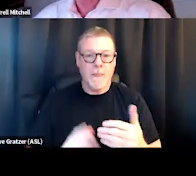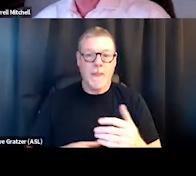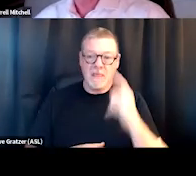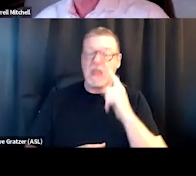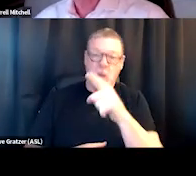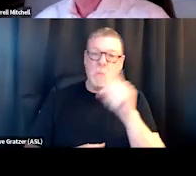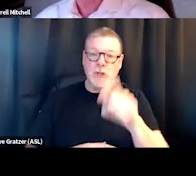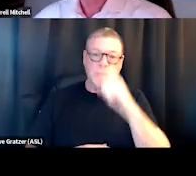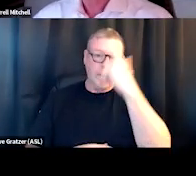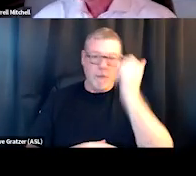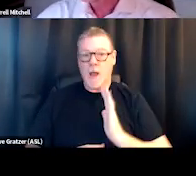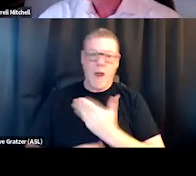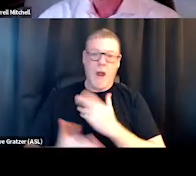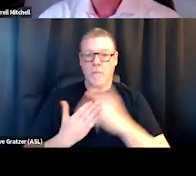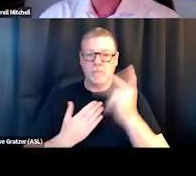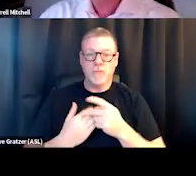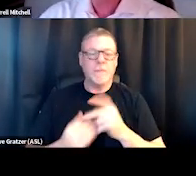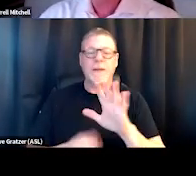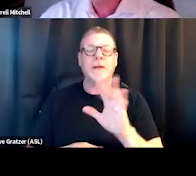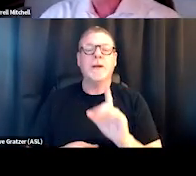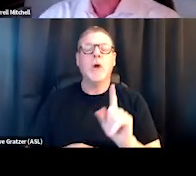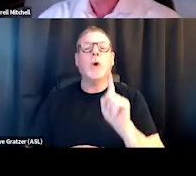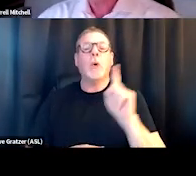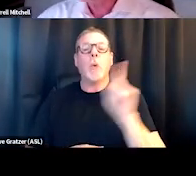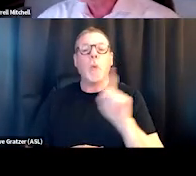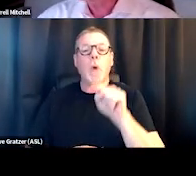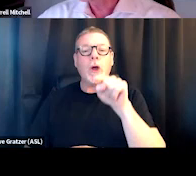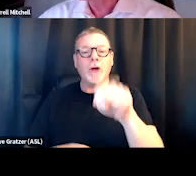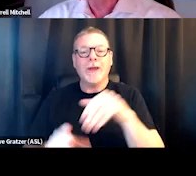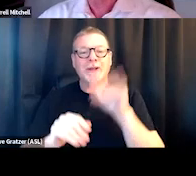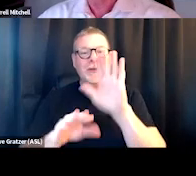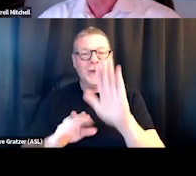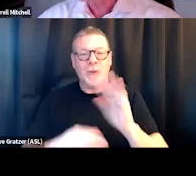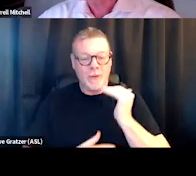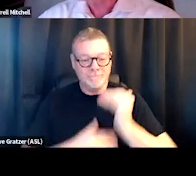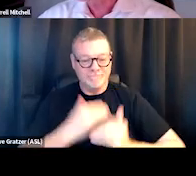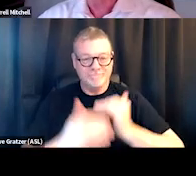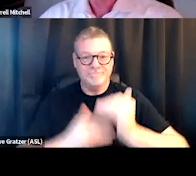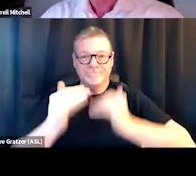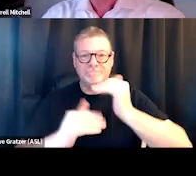because it's our program. It's where are you currently in your journey? What are you interested in accomplishing?